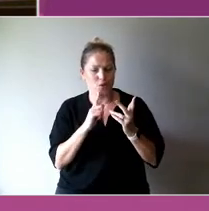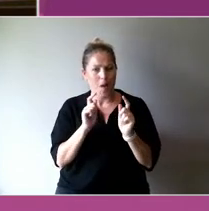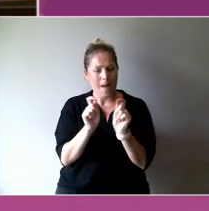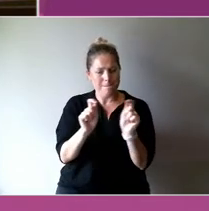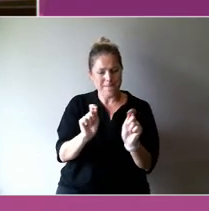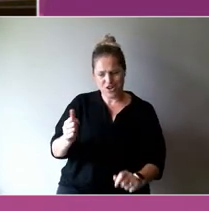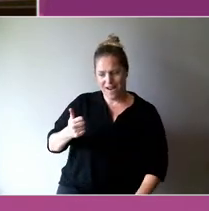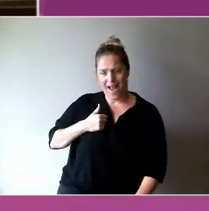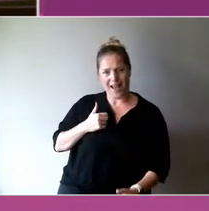Those are my comments.